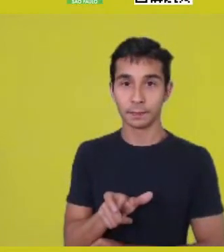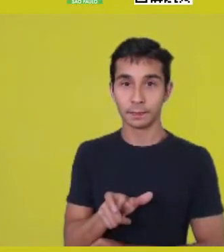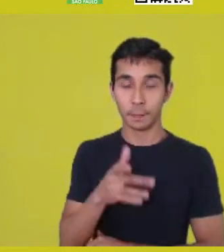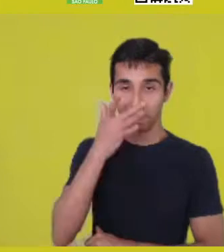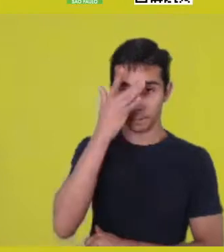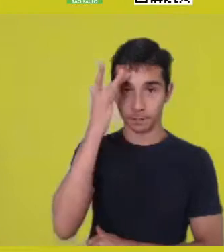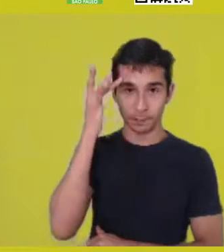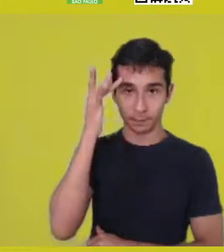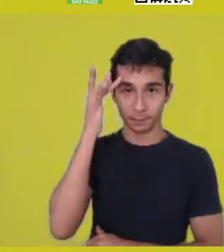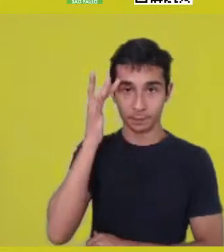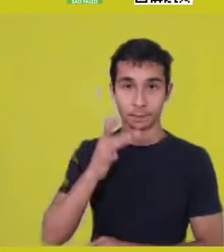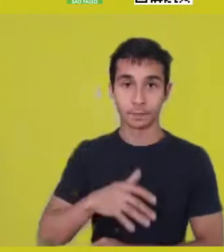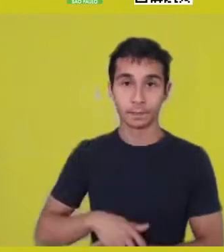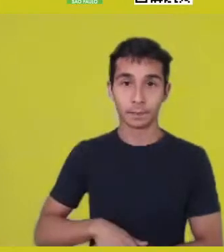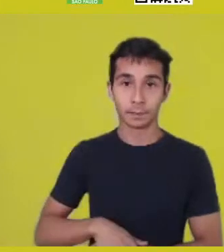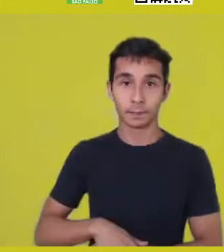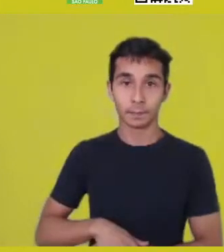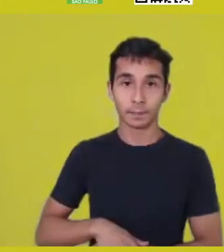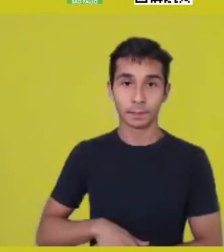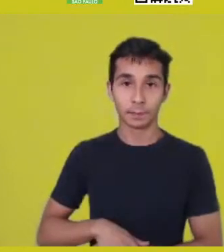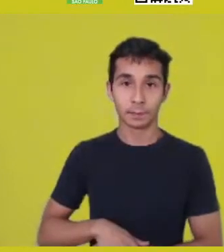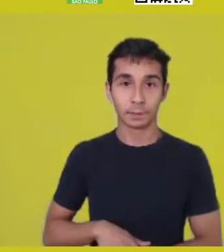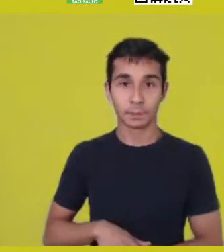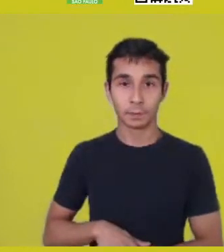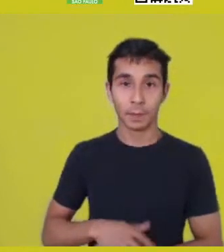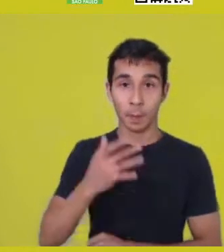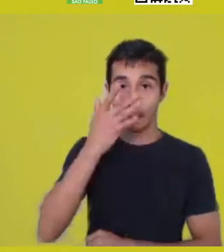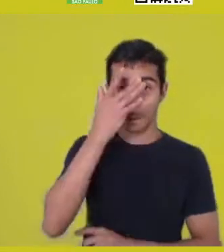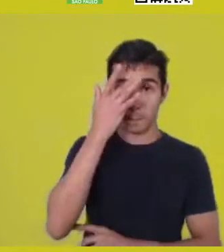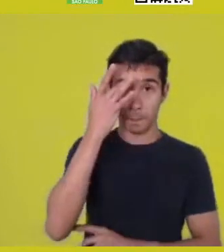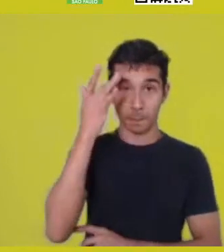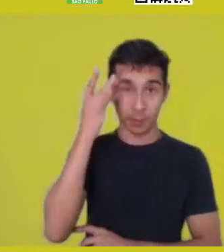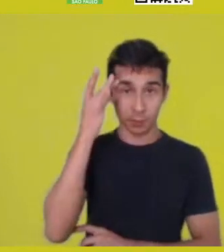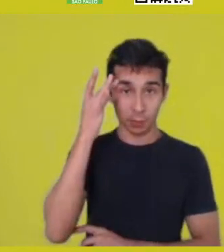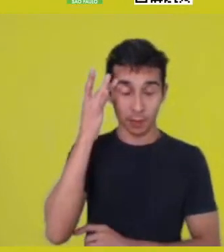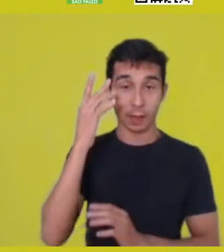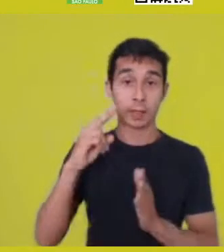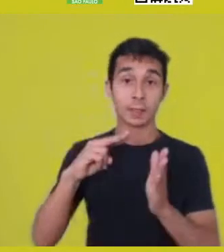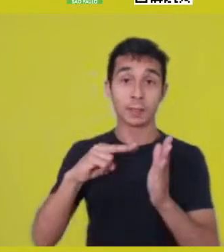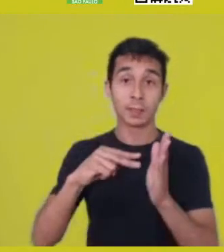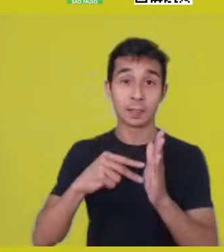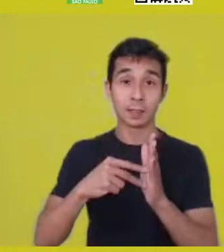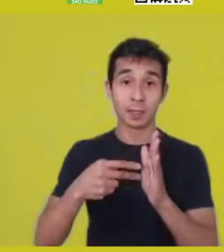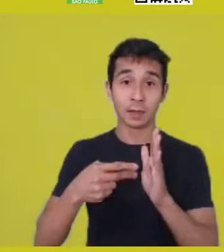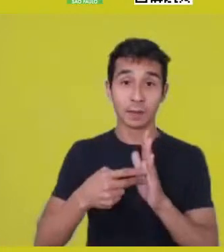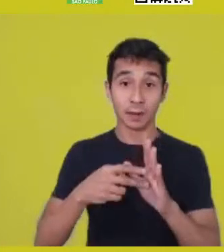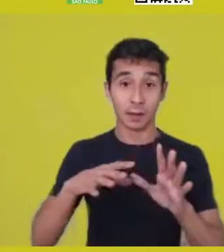Would that be the origin of the term Bantu itself, “persons” or “people”,